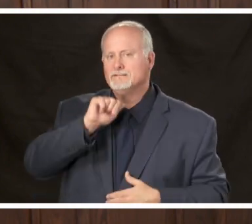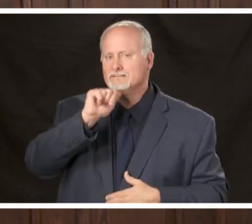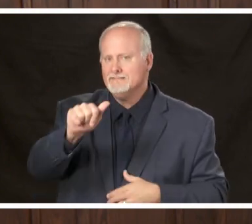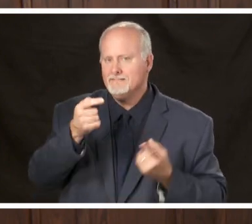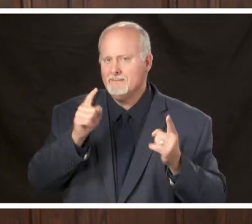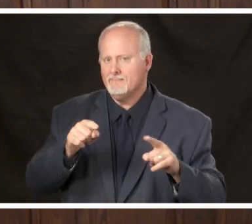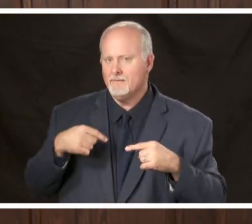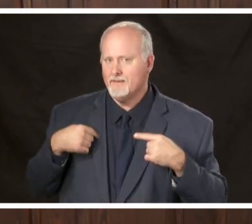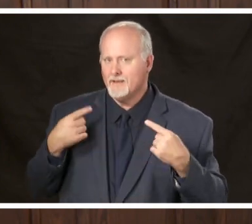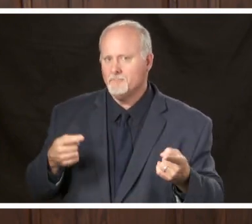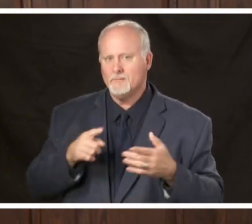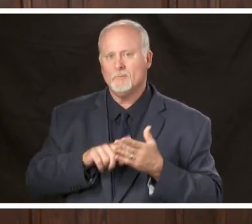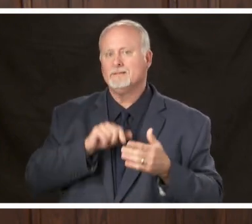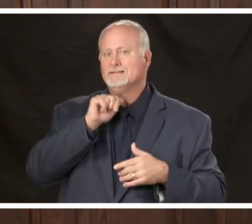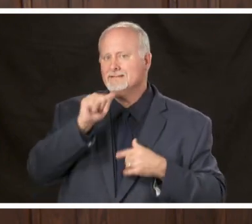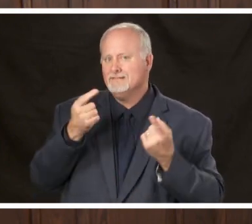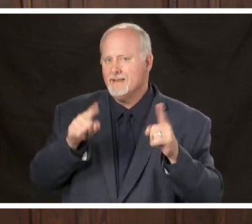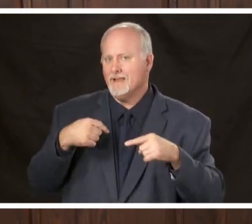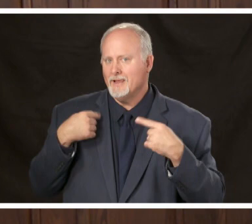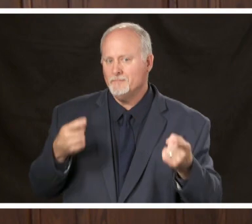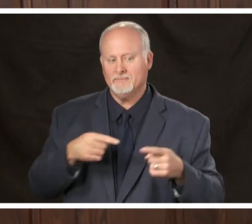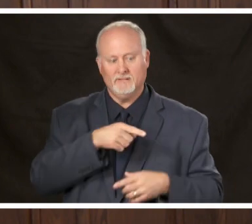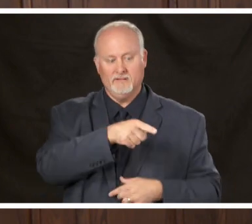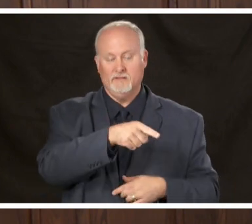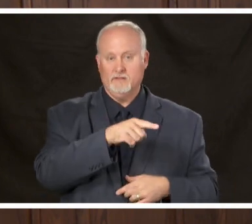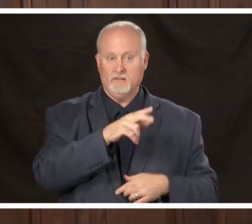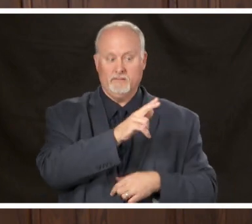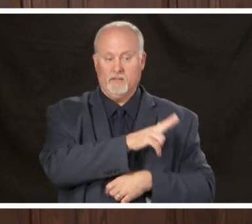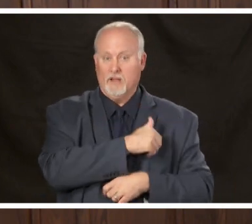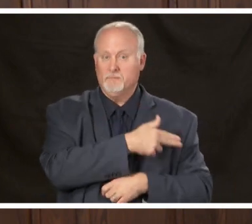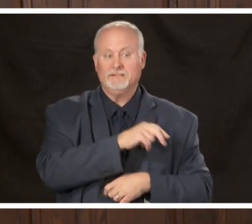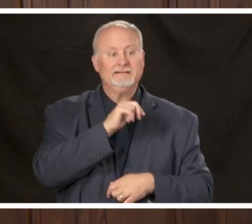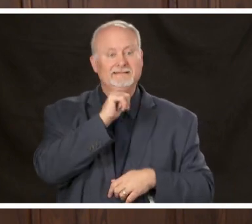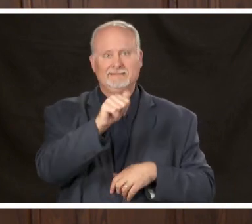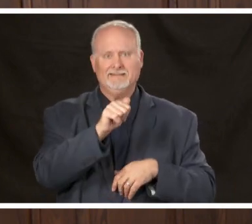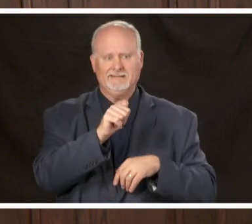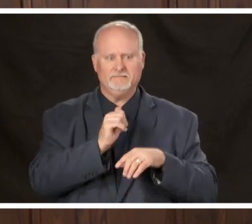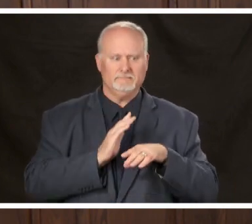didn't happen is we didn't have our hospitals overrun and overcrowded with